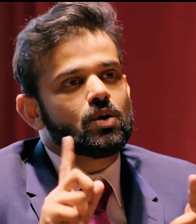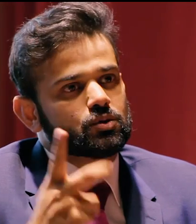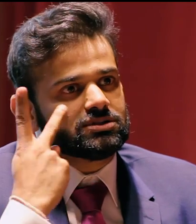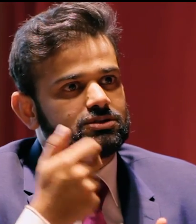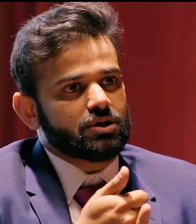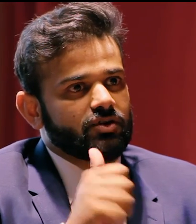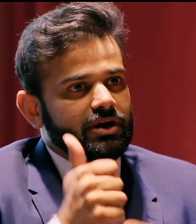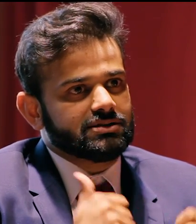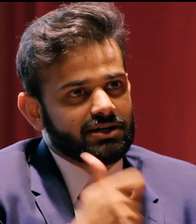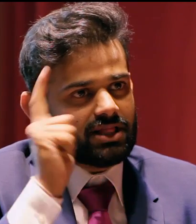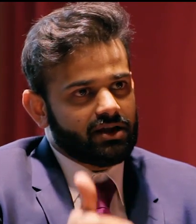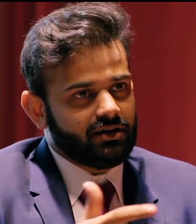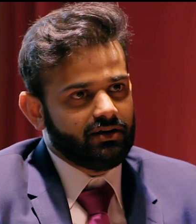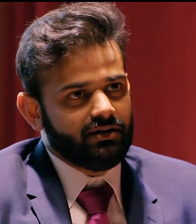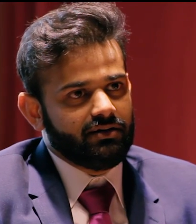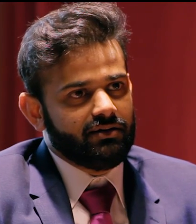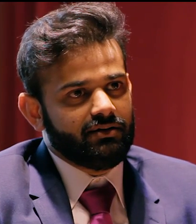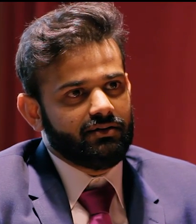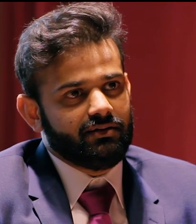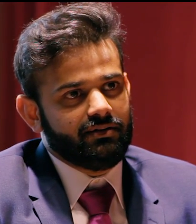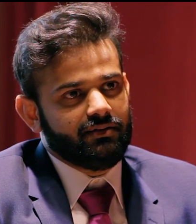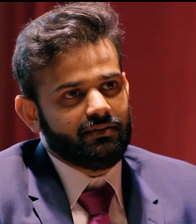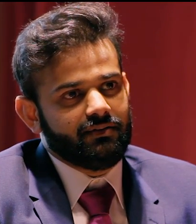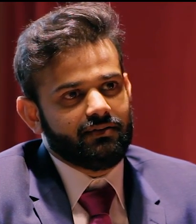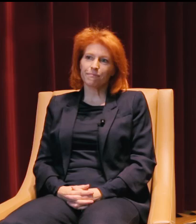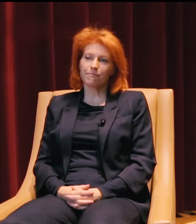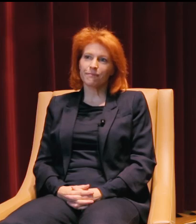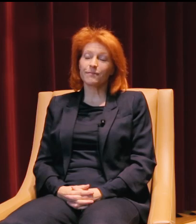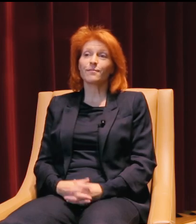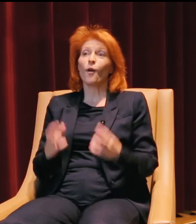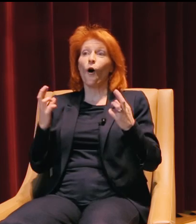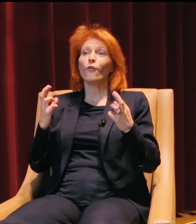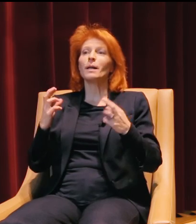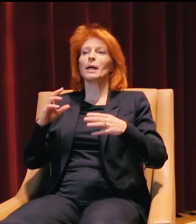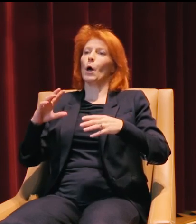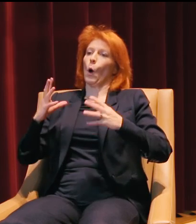Nice, right. So where do you see yourself in 10 years? Hopefully as a business owner.